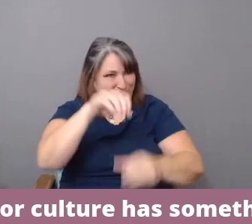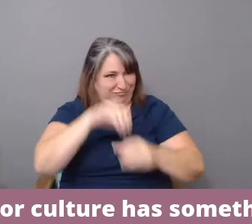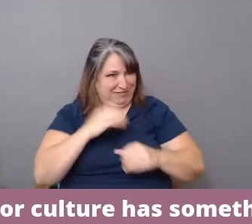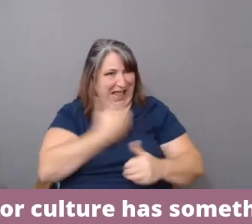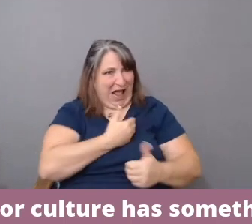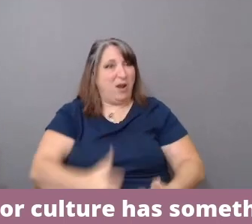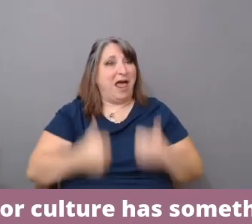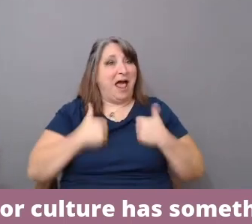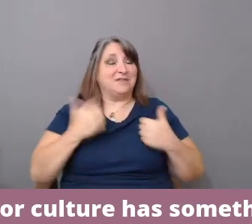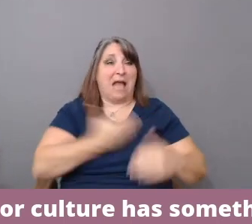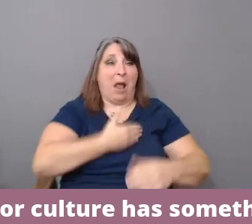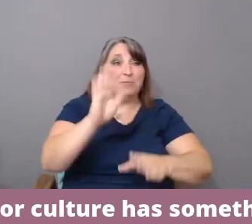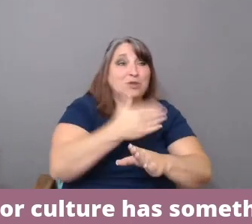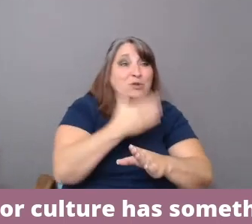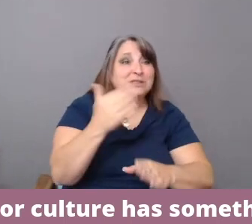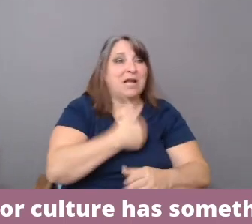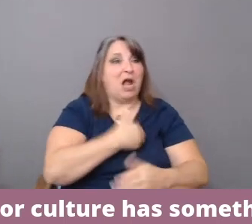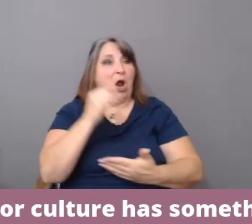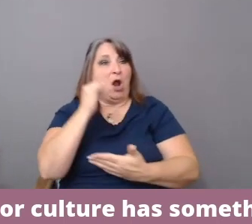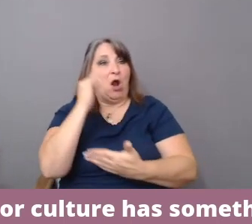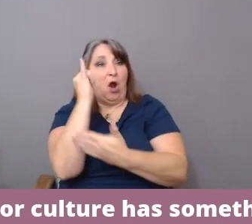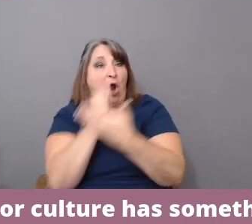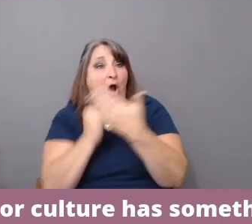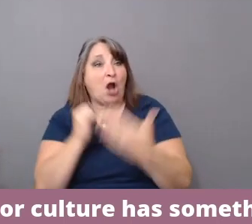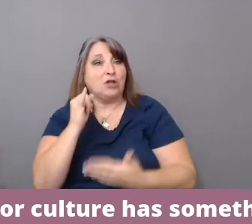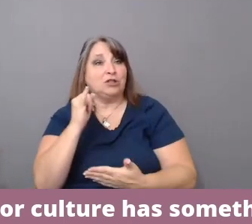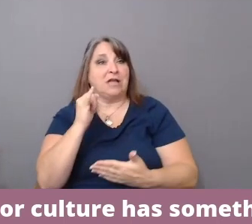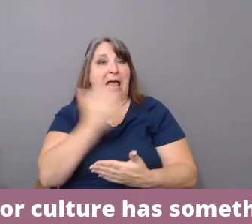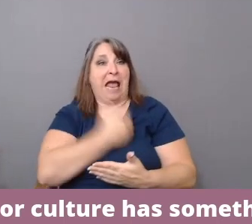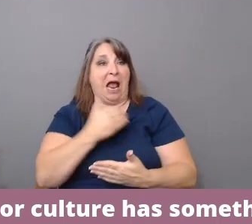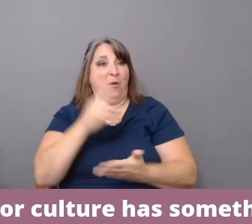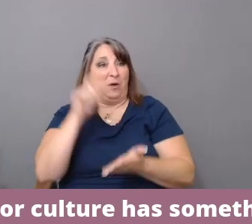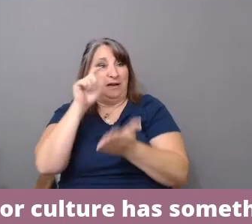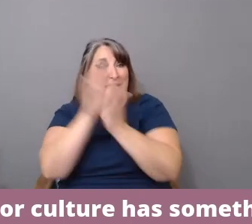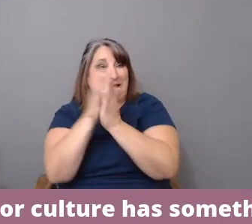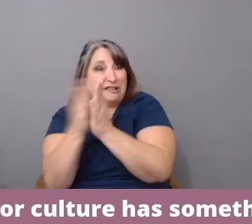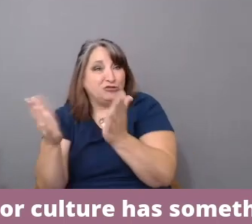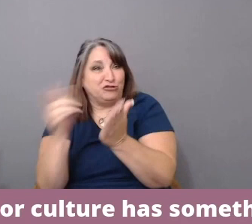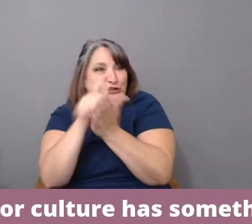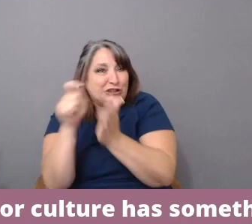our art, our literature. There is so much that we bring.